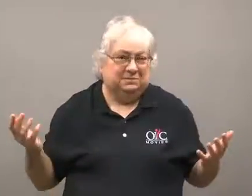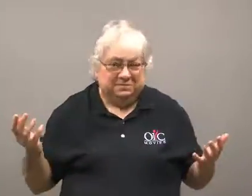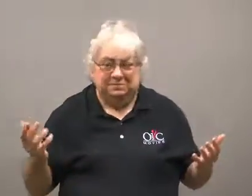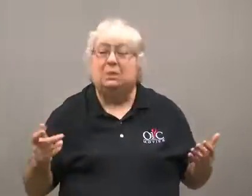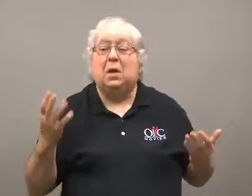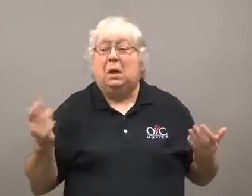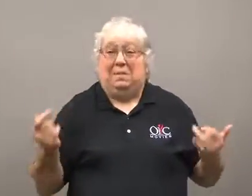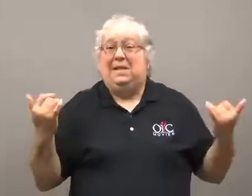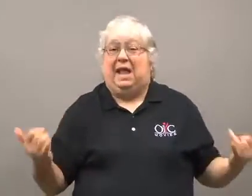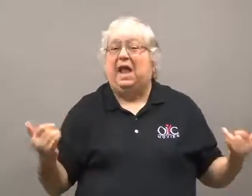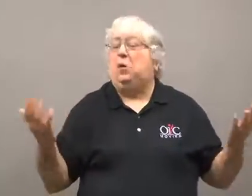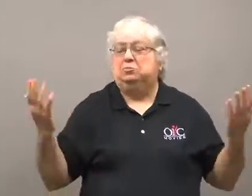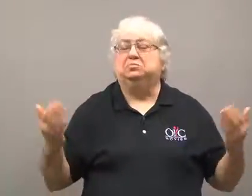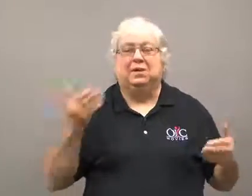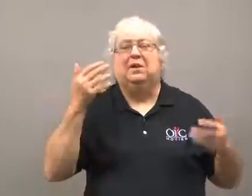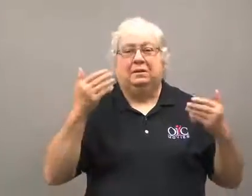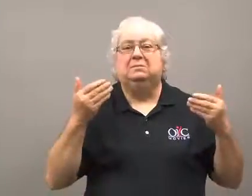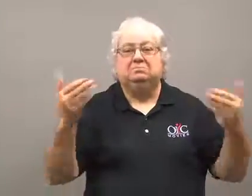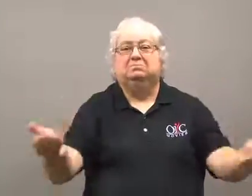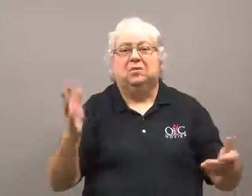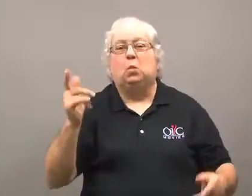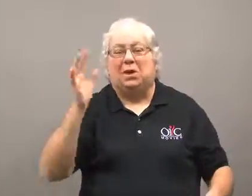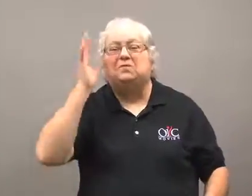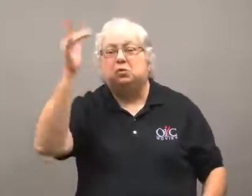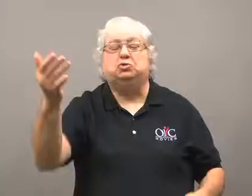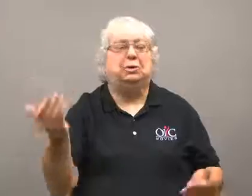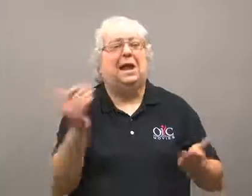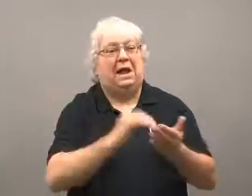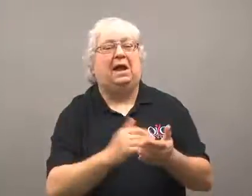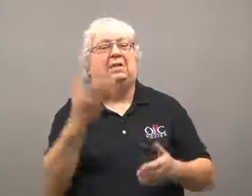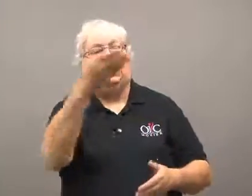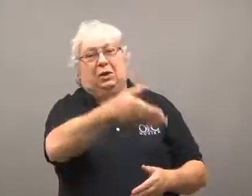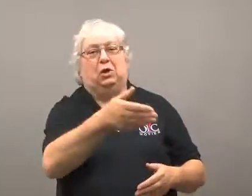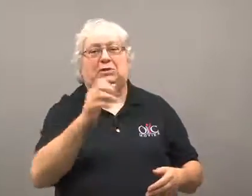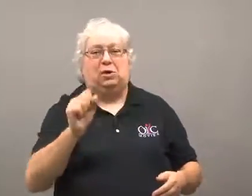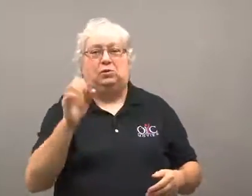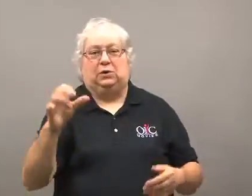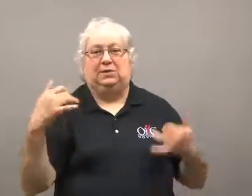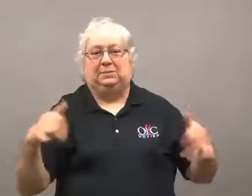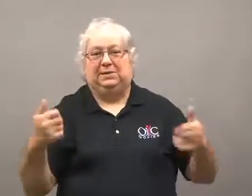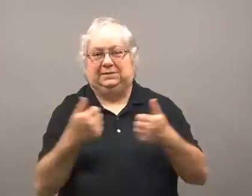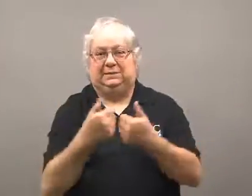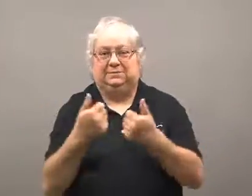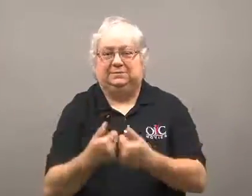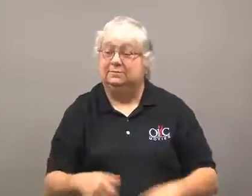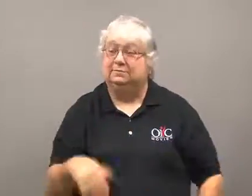It announced games would once again be held in South Carolina in the future.